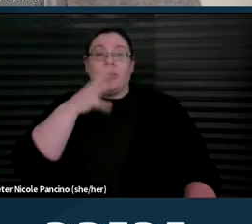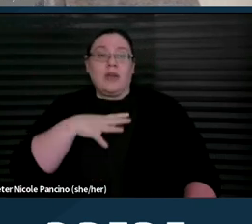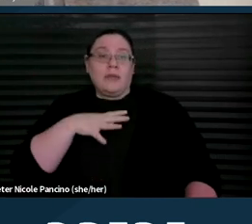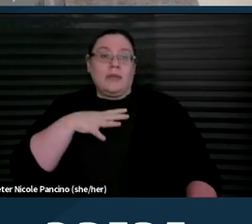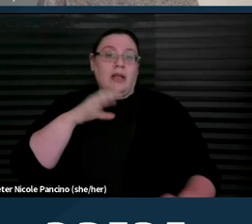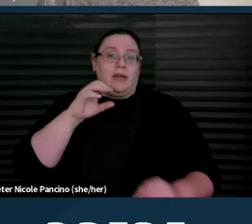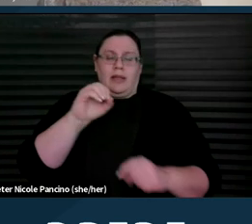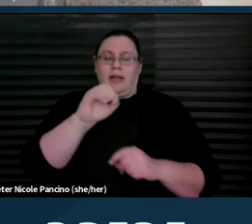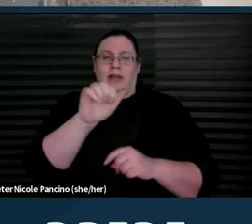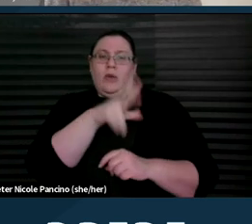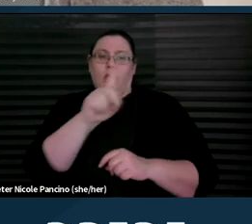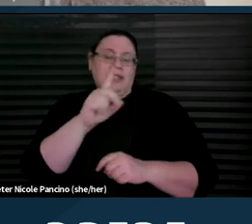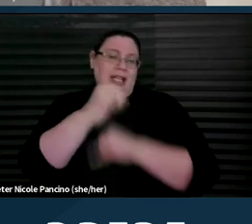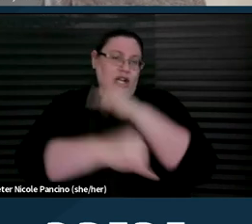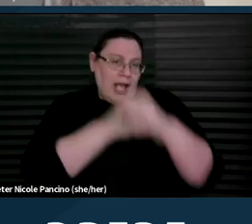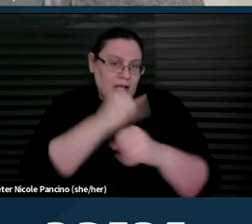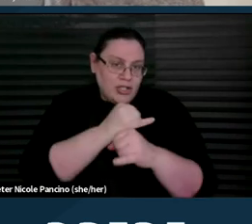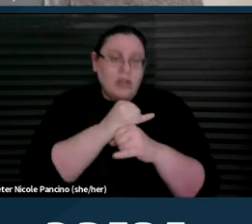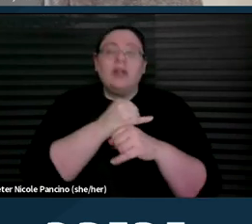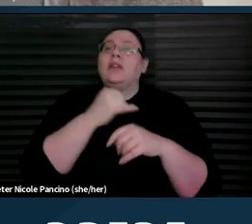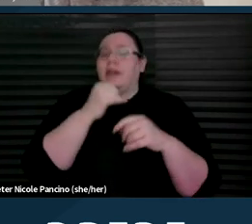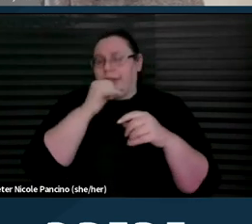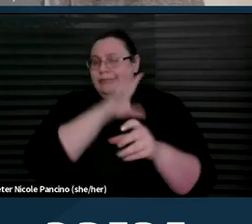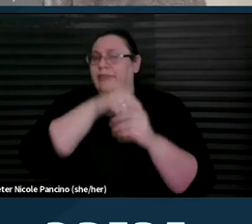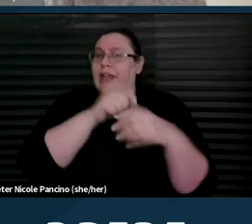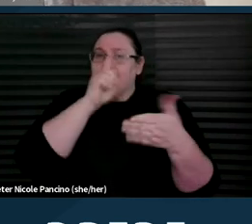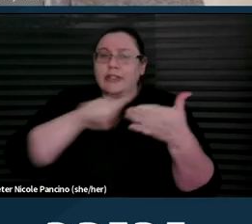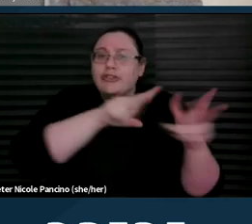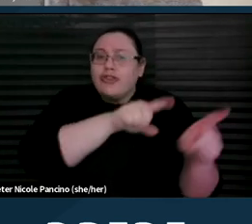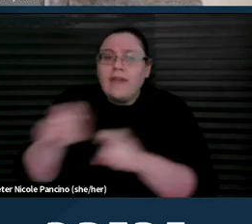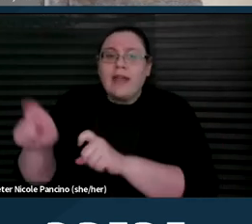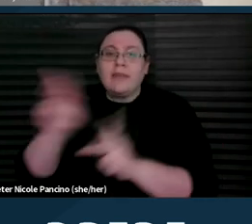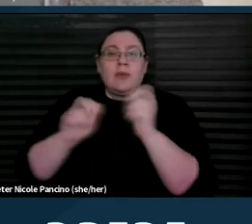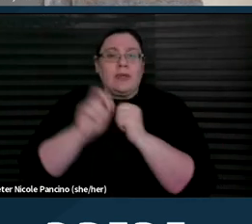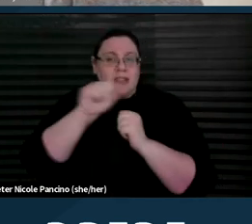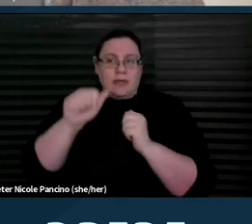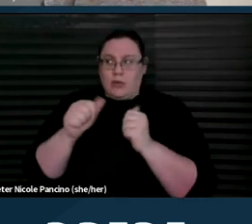facilitating a survey of people with disabilities who have sought abortion care